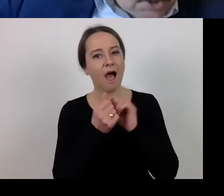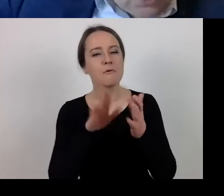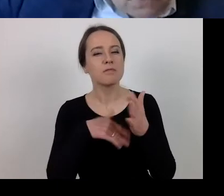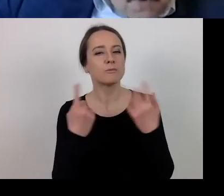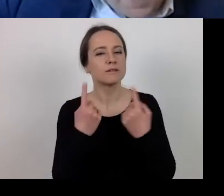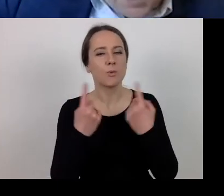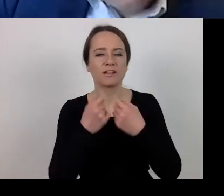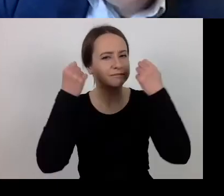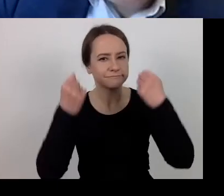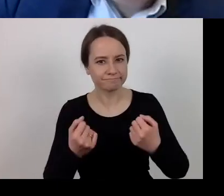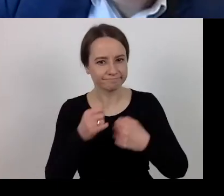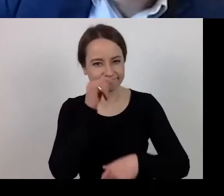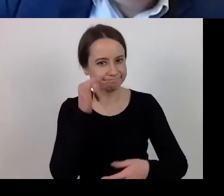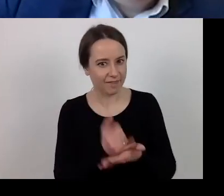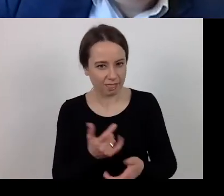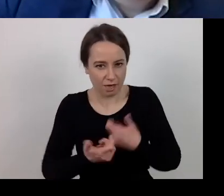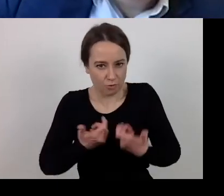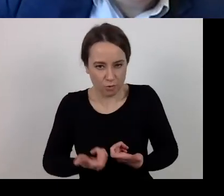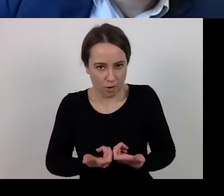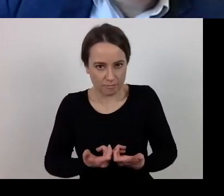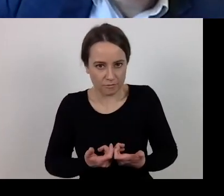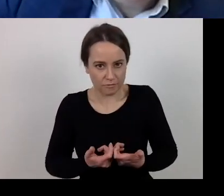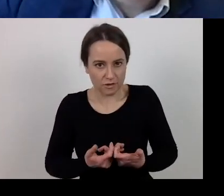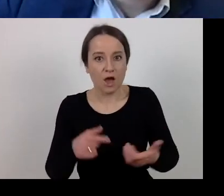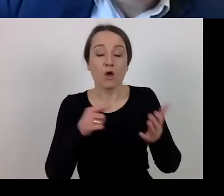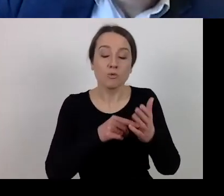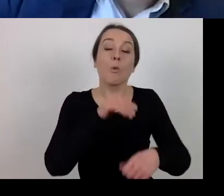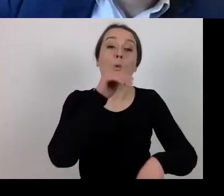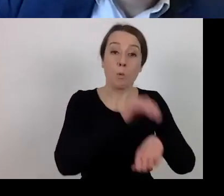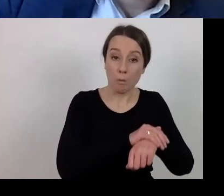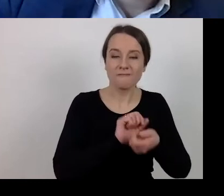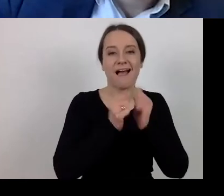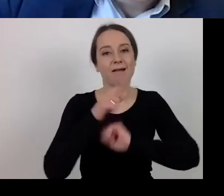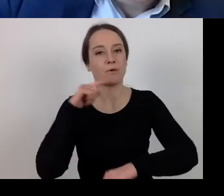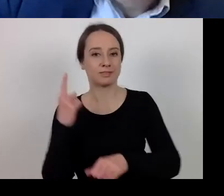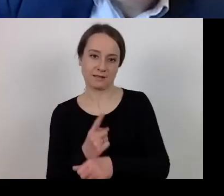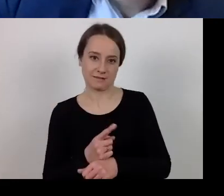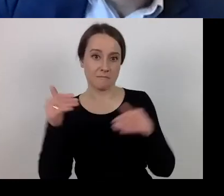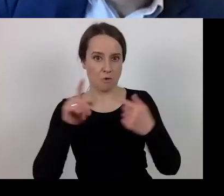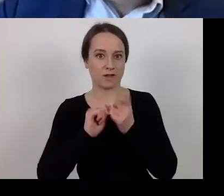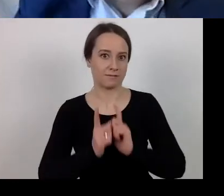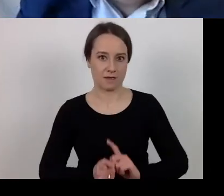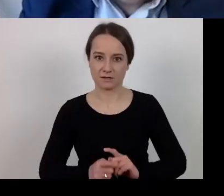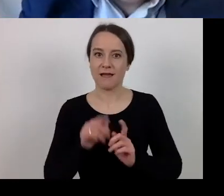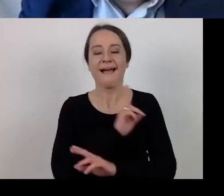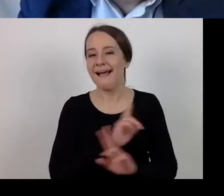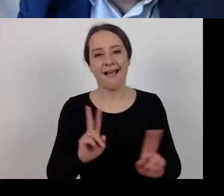the agreement or the relevant decisions may be amended upon a reasonable request.